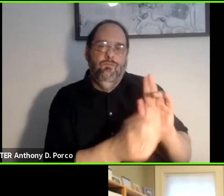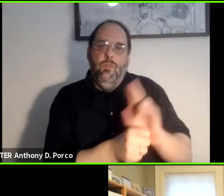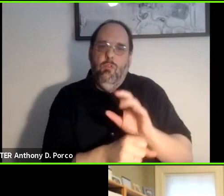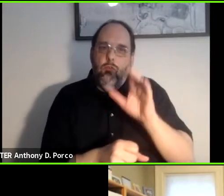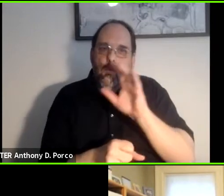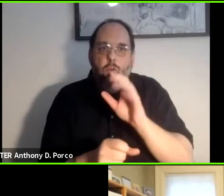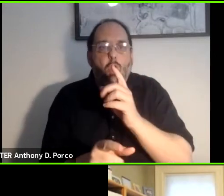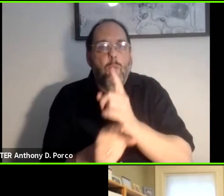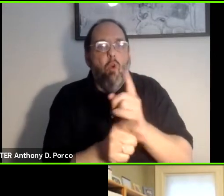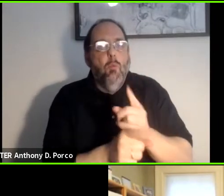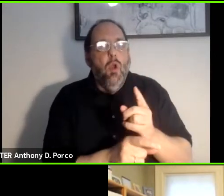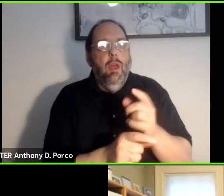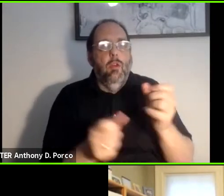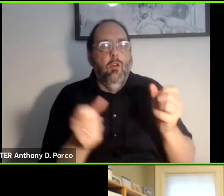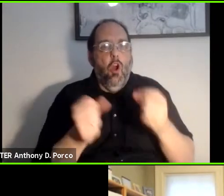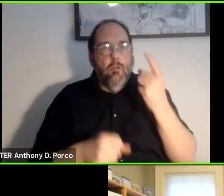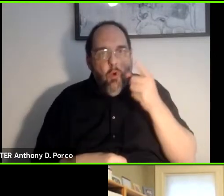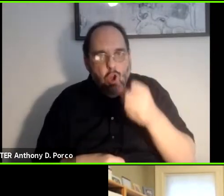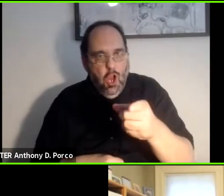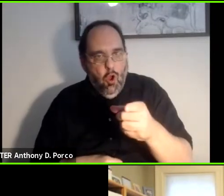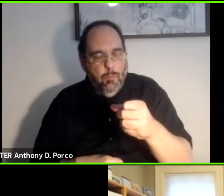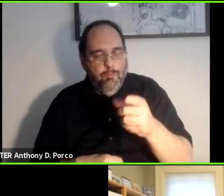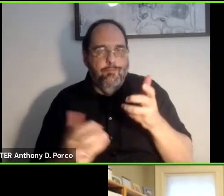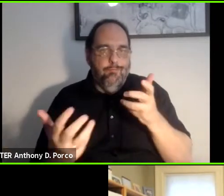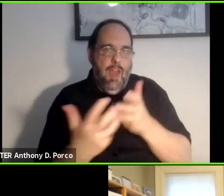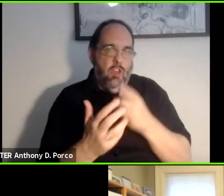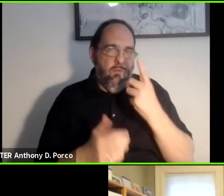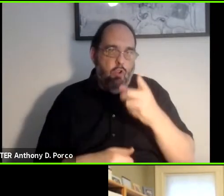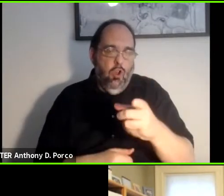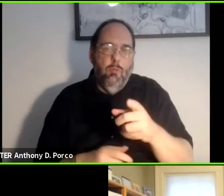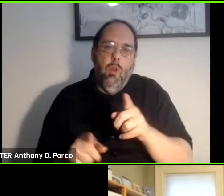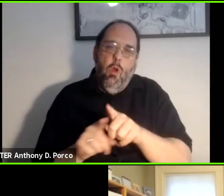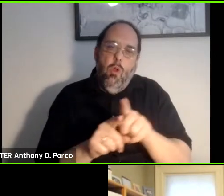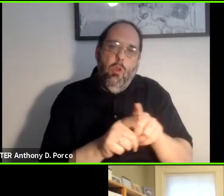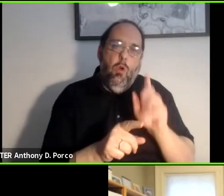ride in terms of a ride match but they also walk them past that information down to the